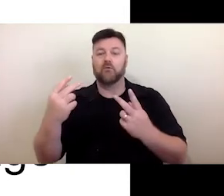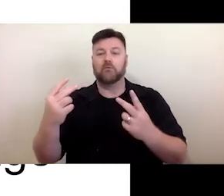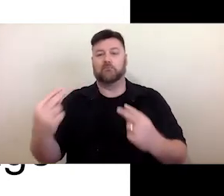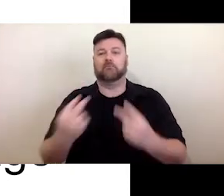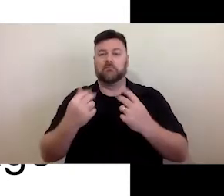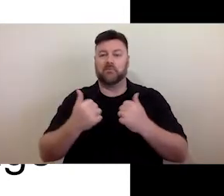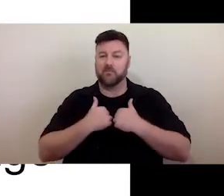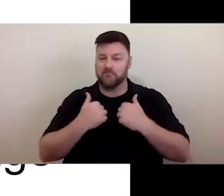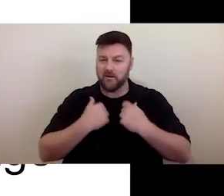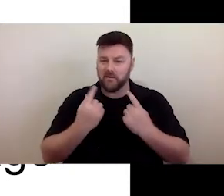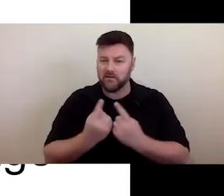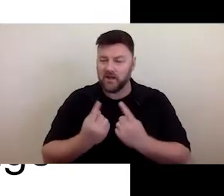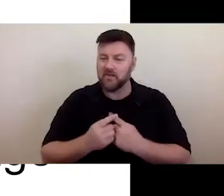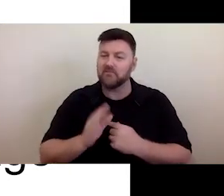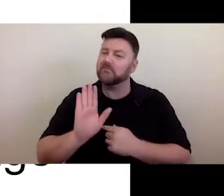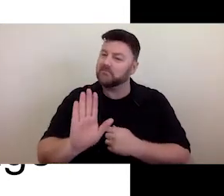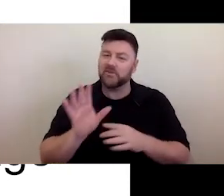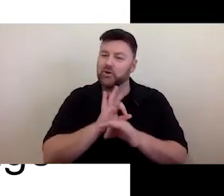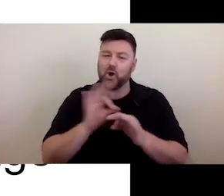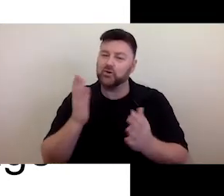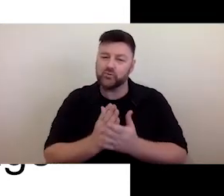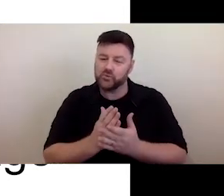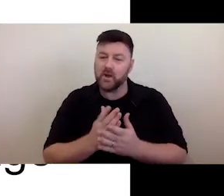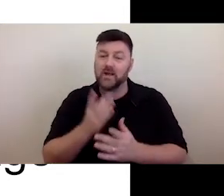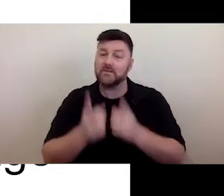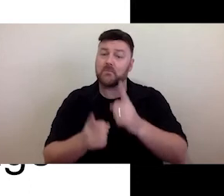If they've been previously and you haven't had some accessible